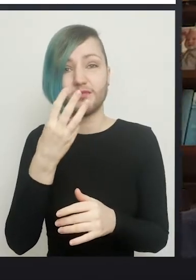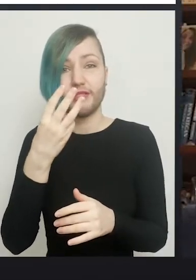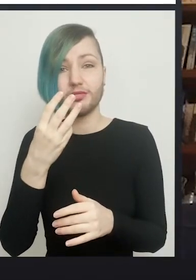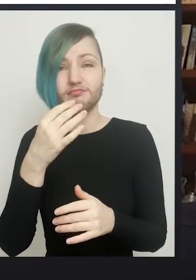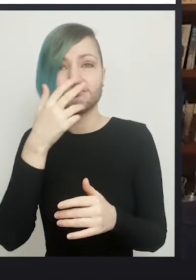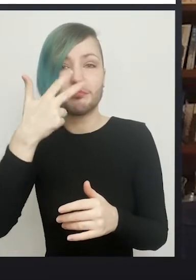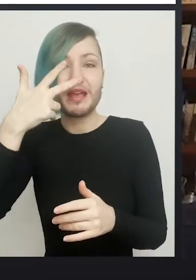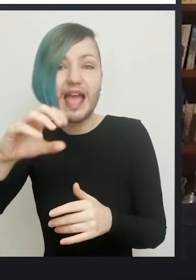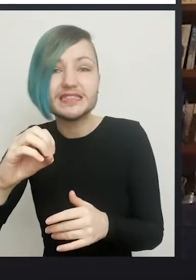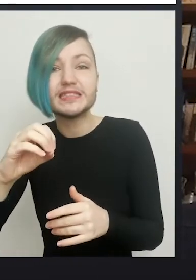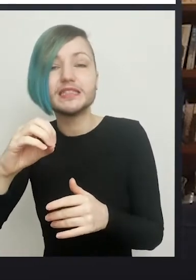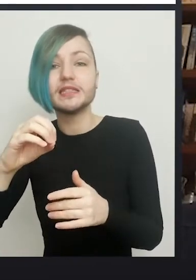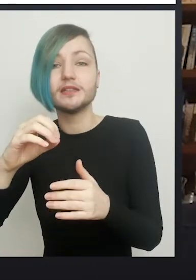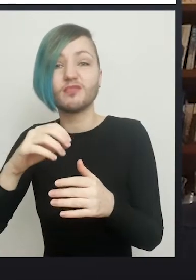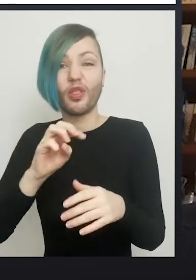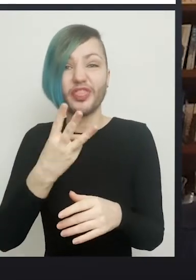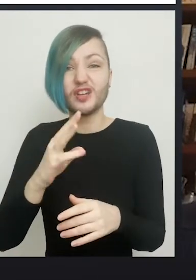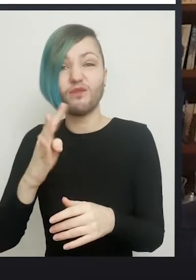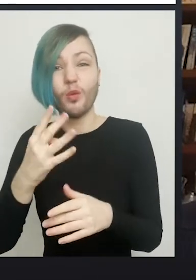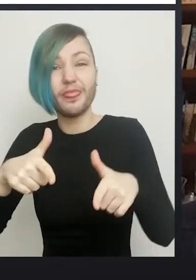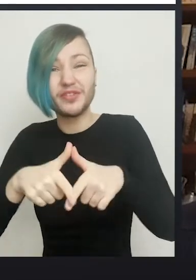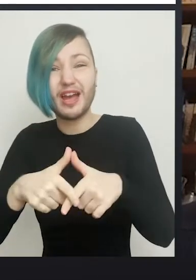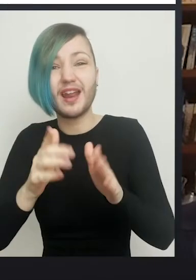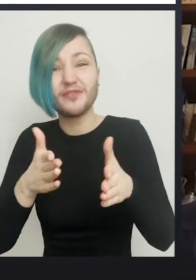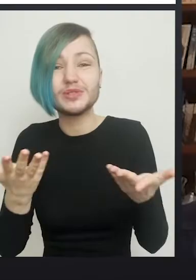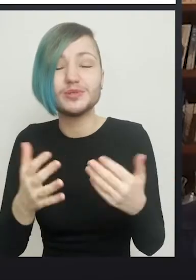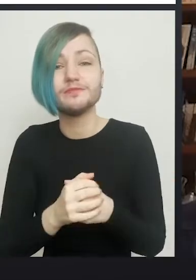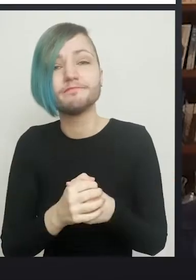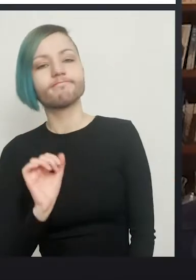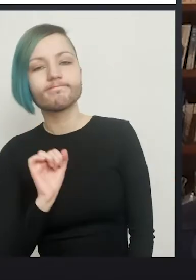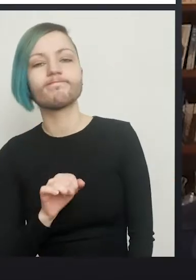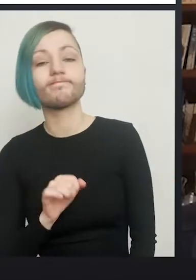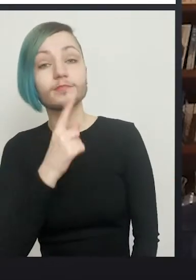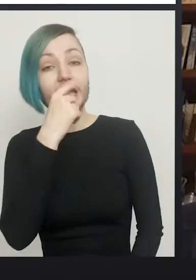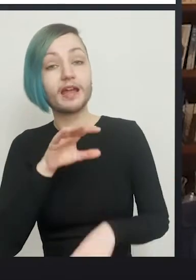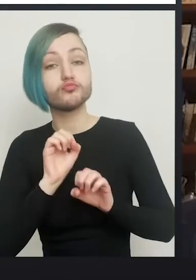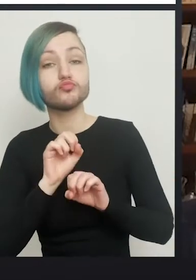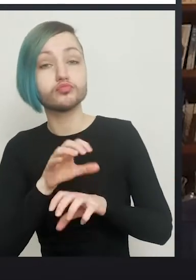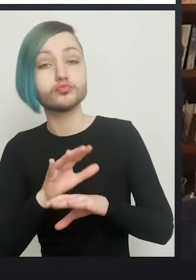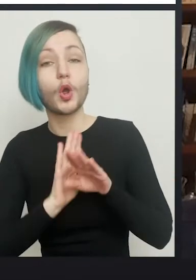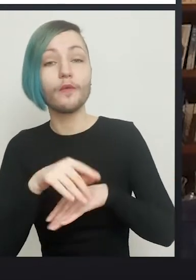Right, okay. And are you able to speak a little bit about peritoneal, because it is something I get asked quite a lot.